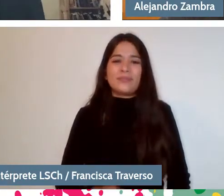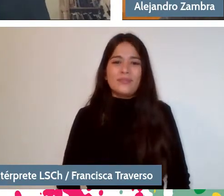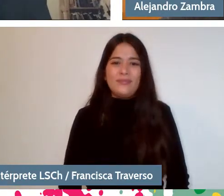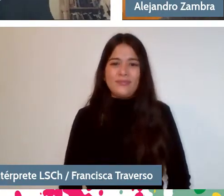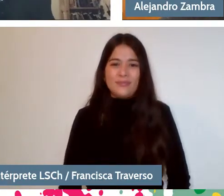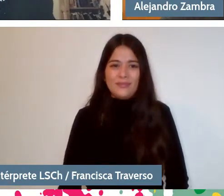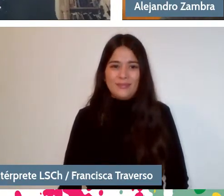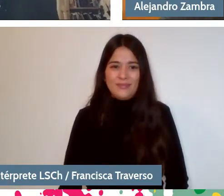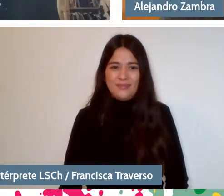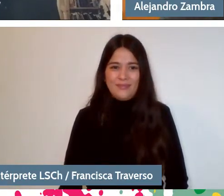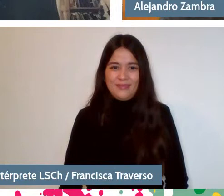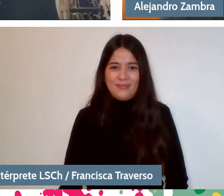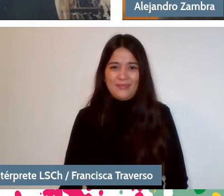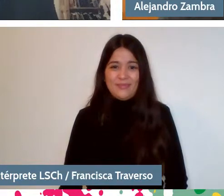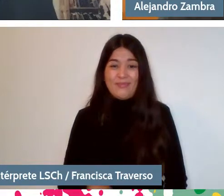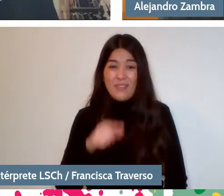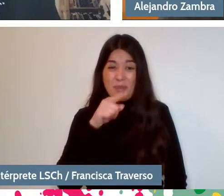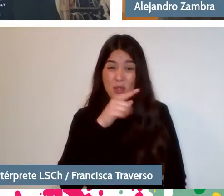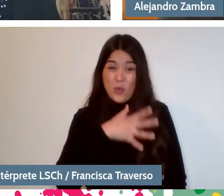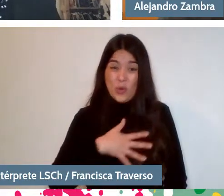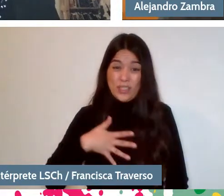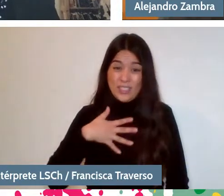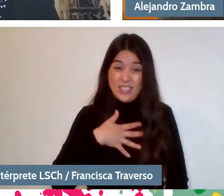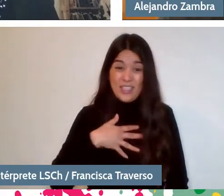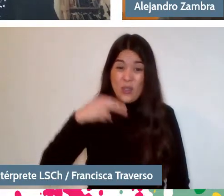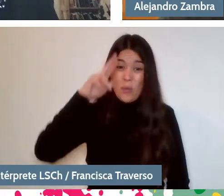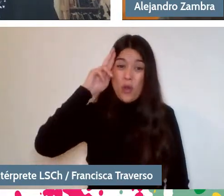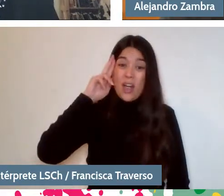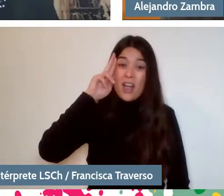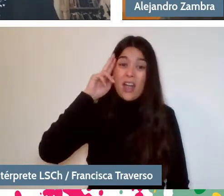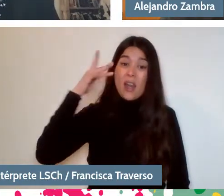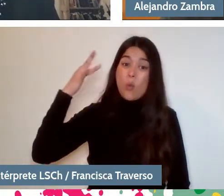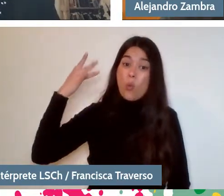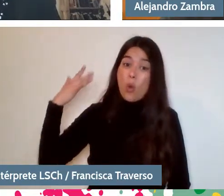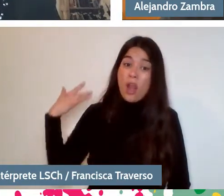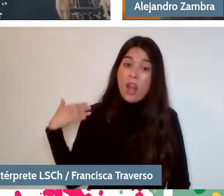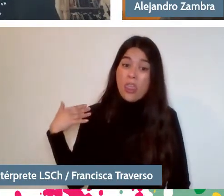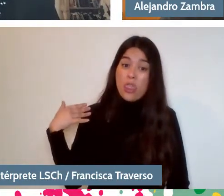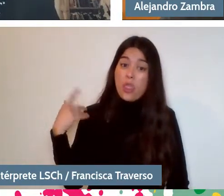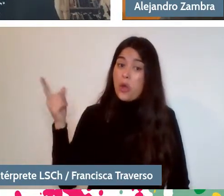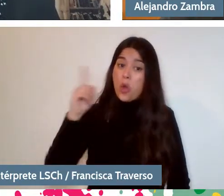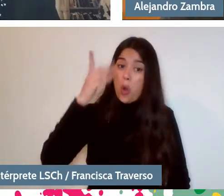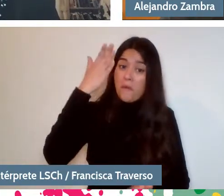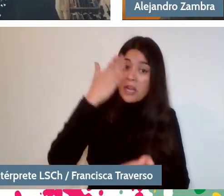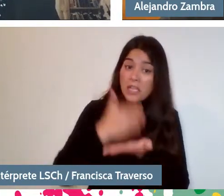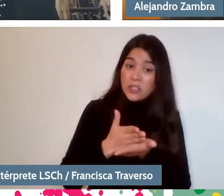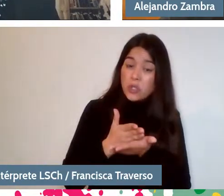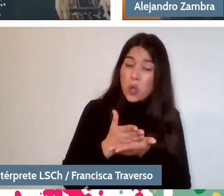But do you feel it as a memory, as something you remember without being induced without it being related to another record?